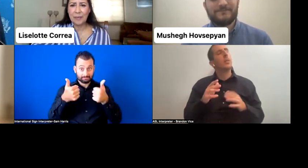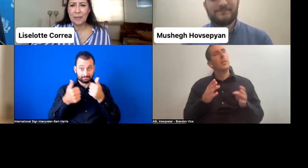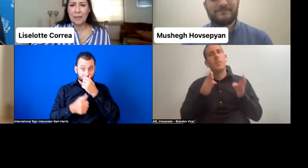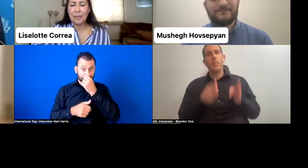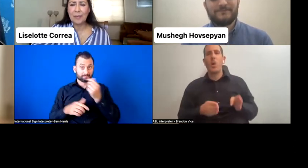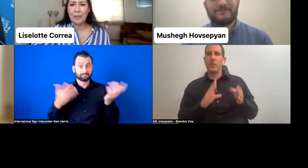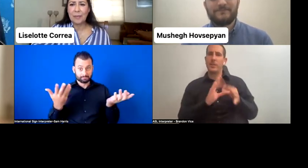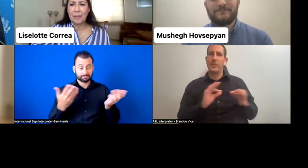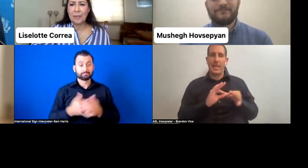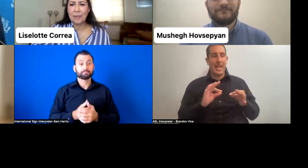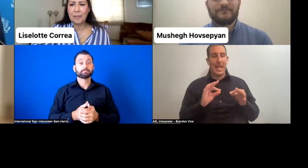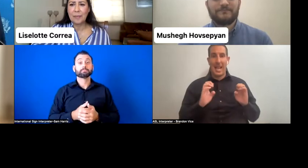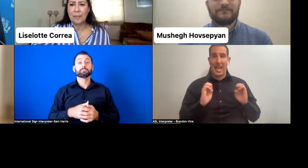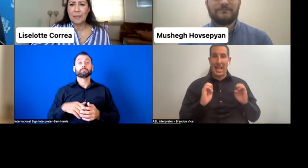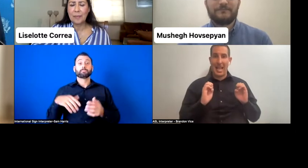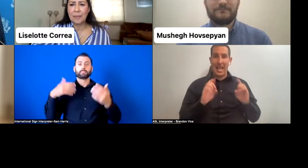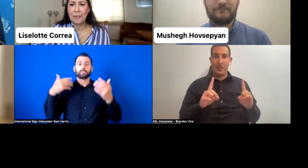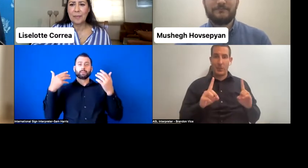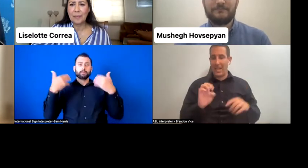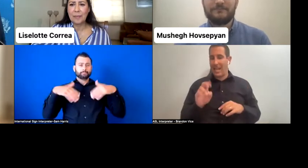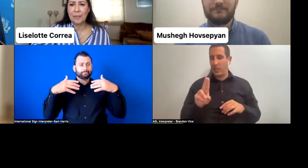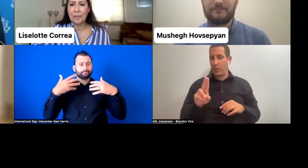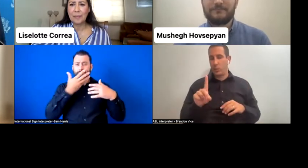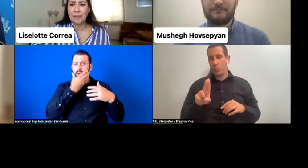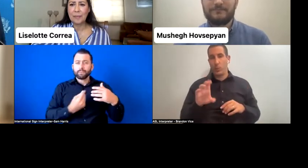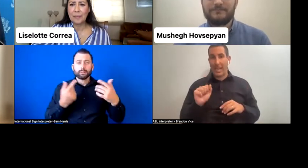And I feel like this is one of the issues